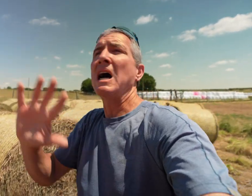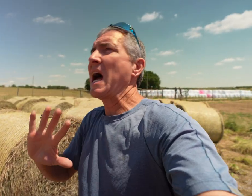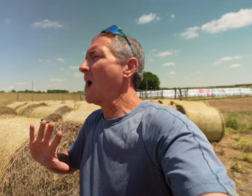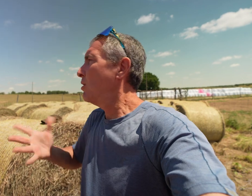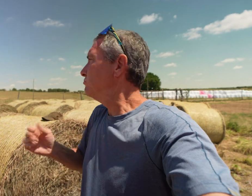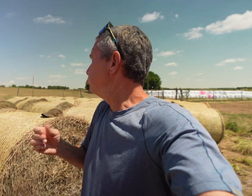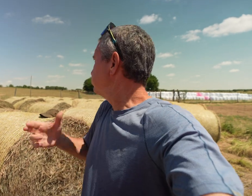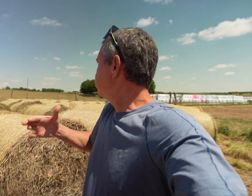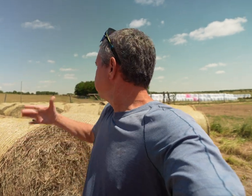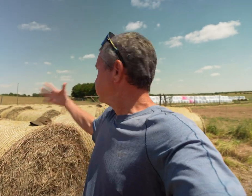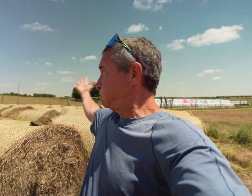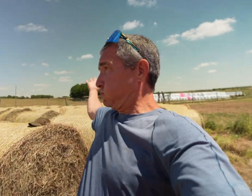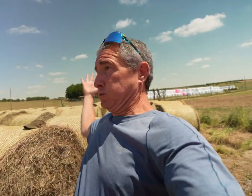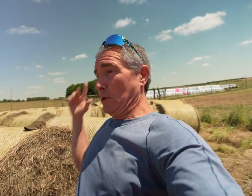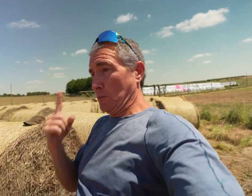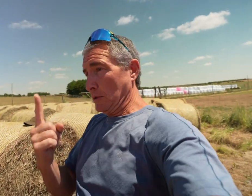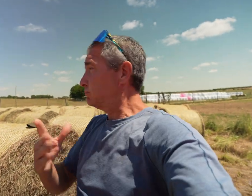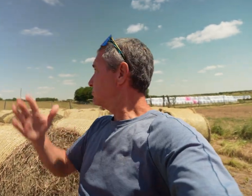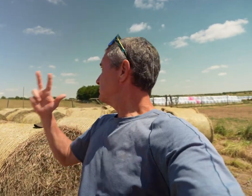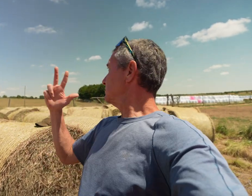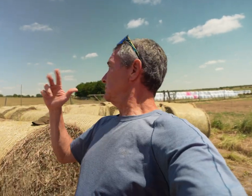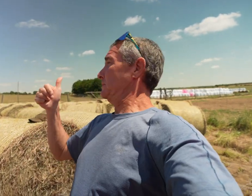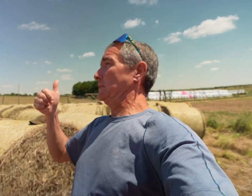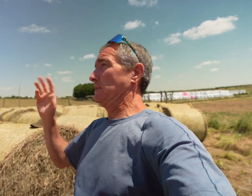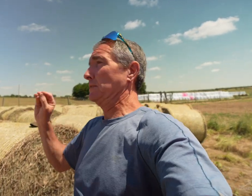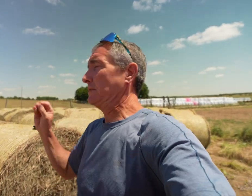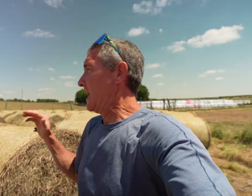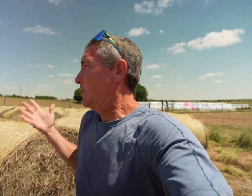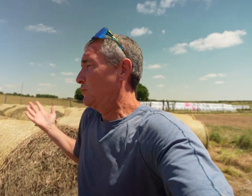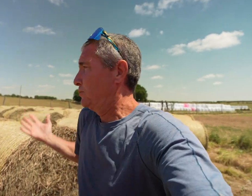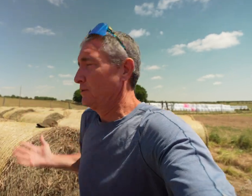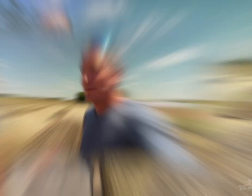How did you go from one to 360?